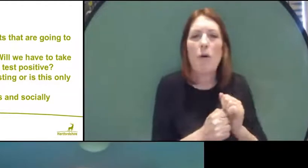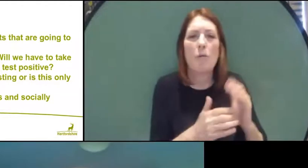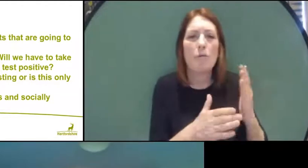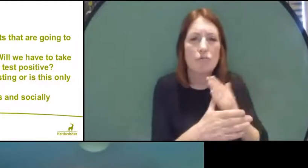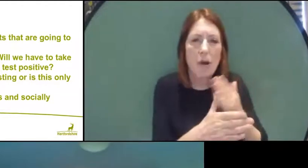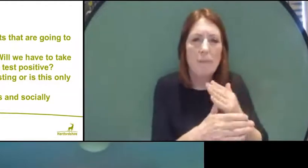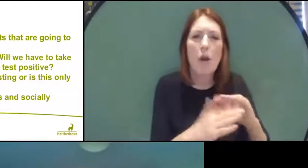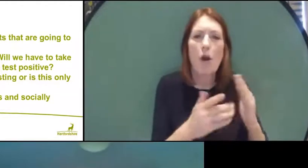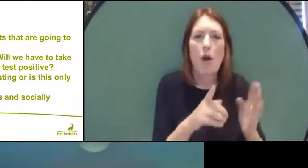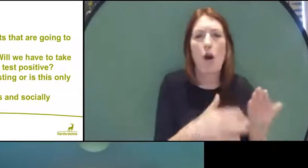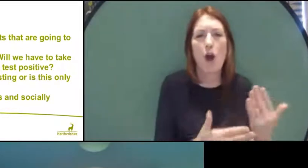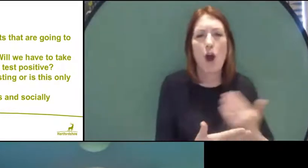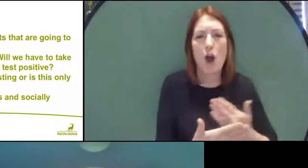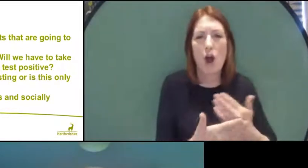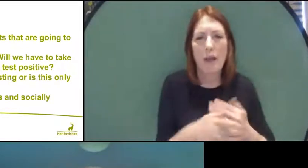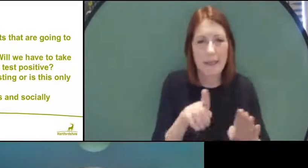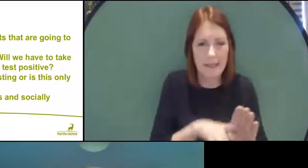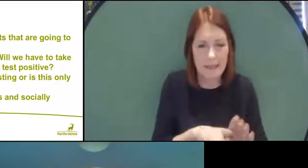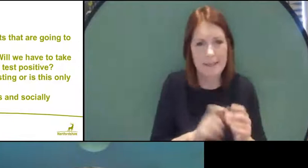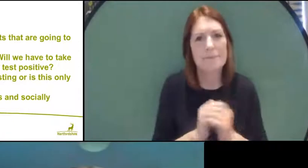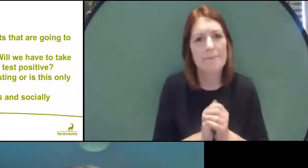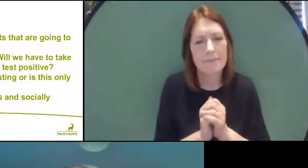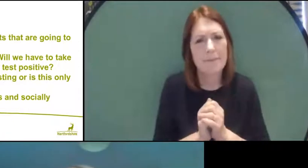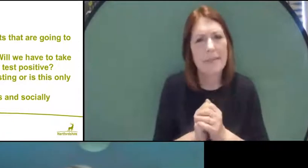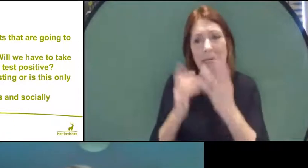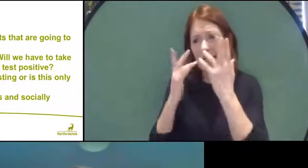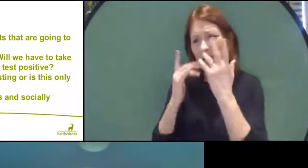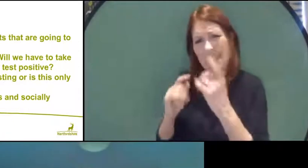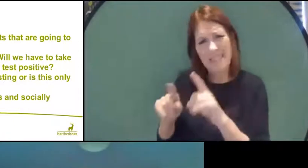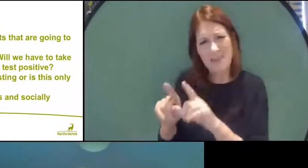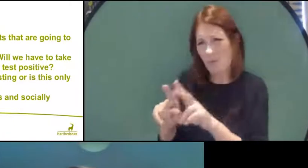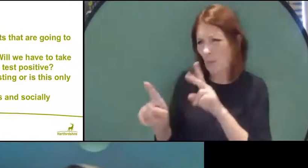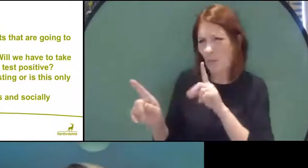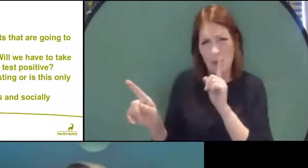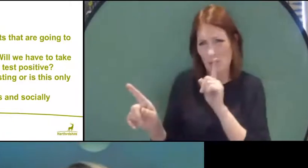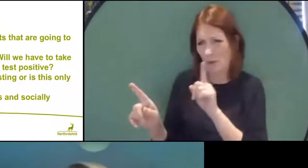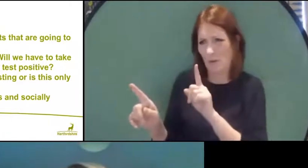So what will the testing look like in schools? Well, your schools have set up